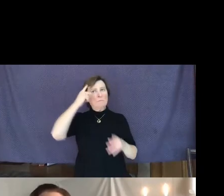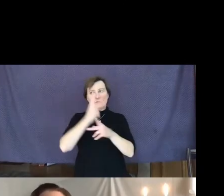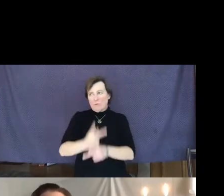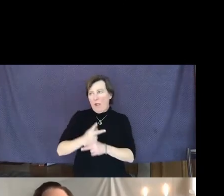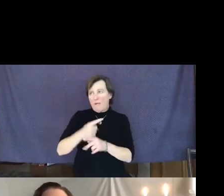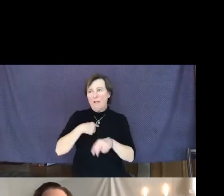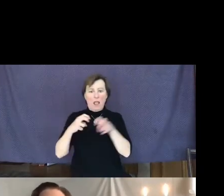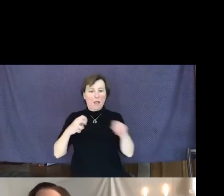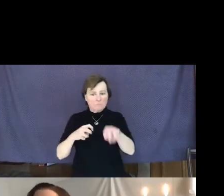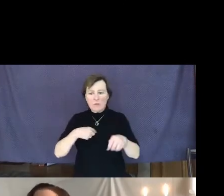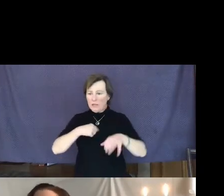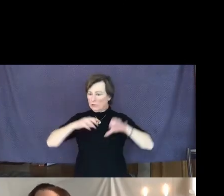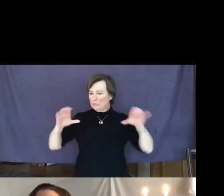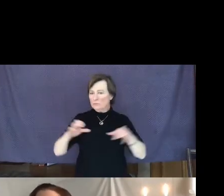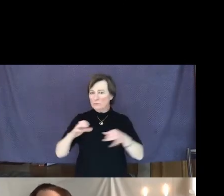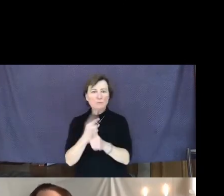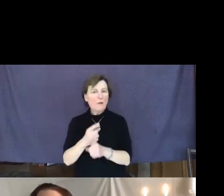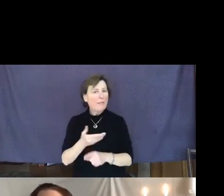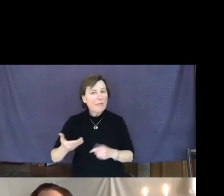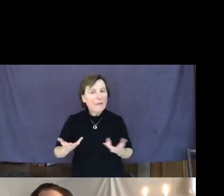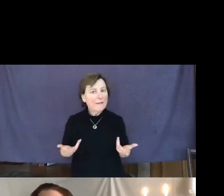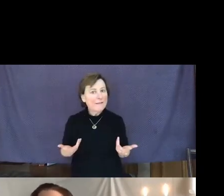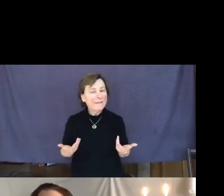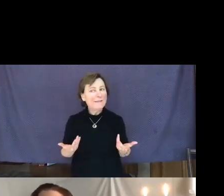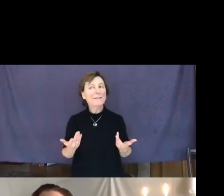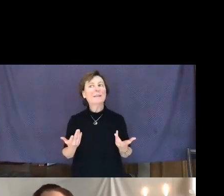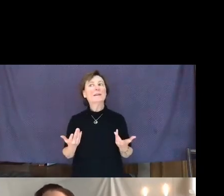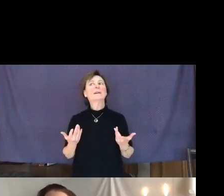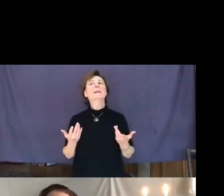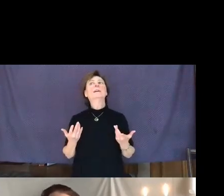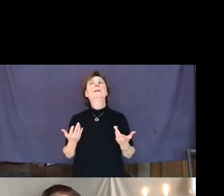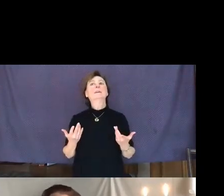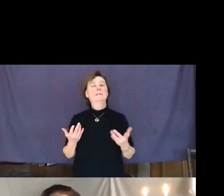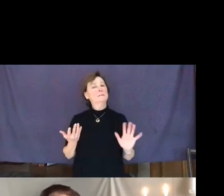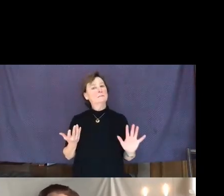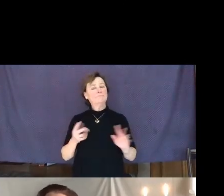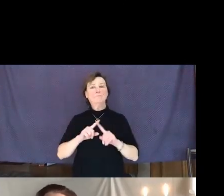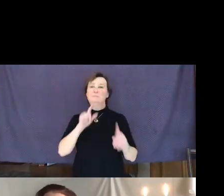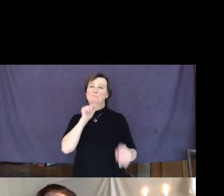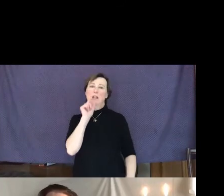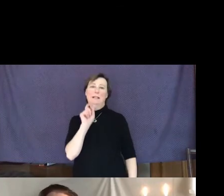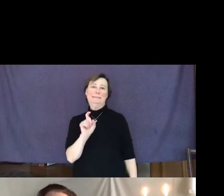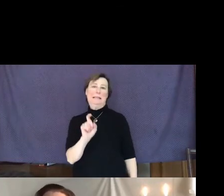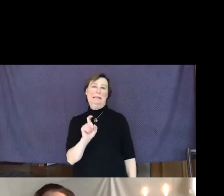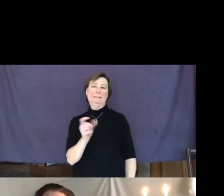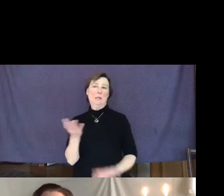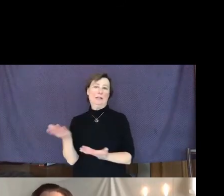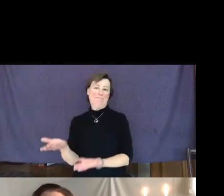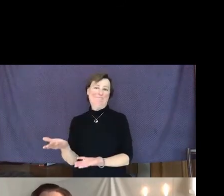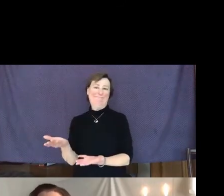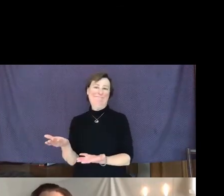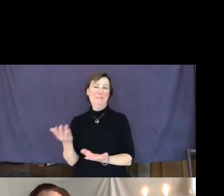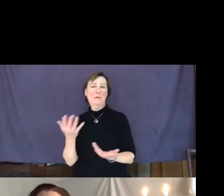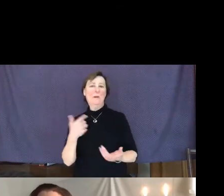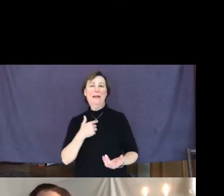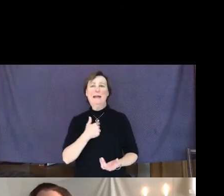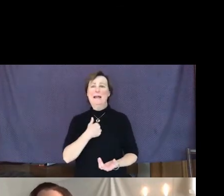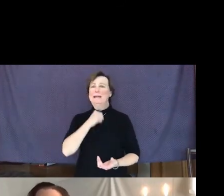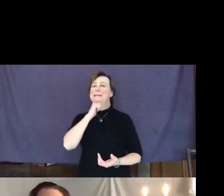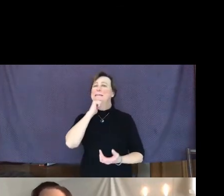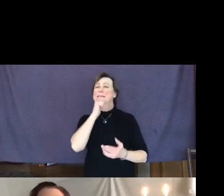thing? But it wasn't actually needed, so I didn't get that proverbial pat on the back